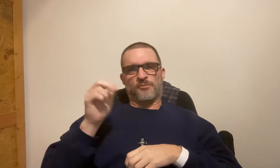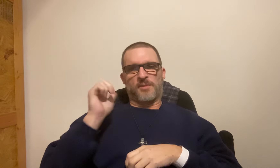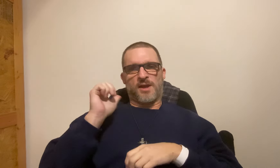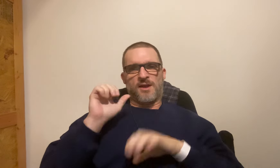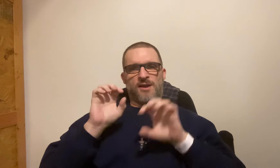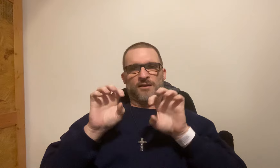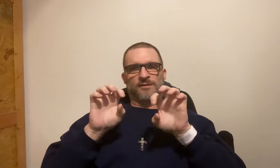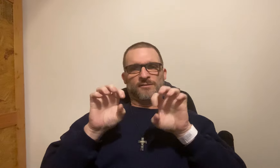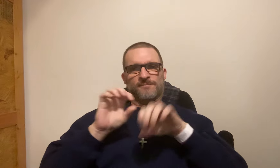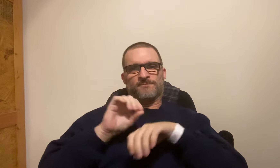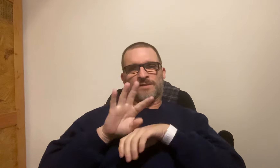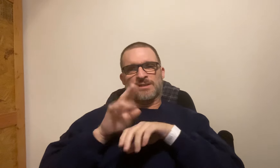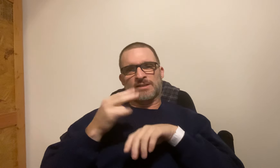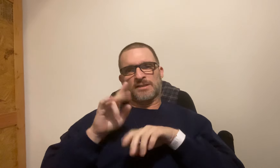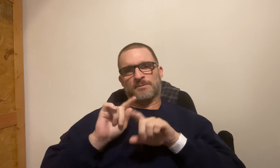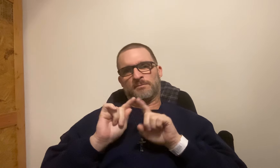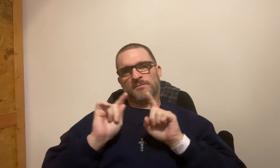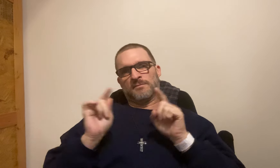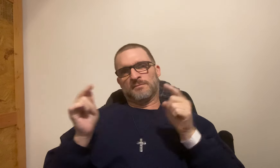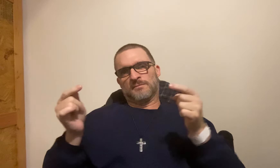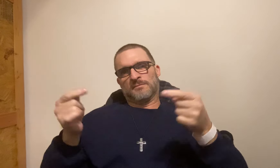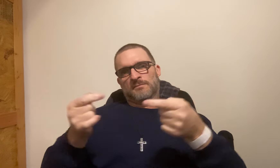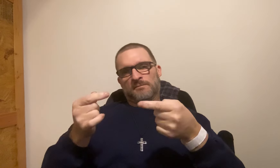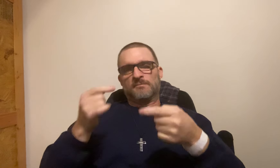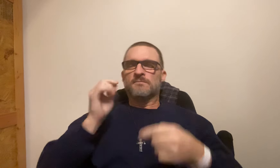because of the tumor on my back has also affected my hip to the front